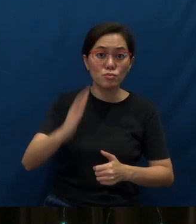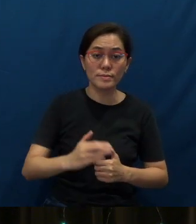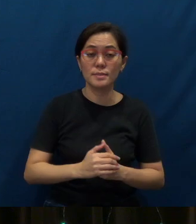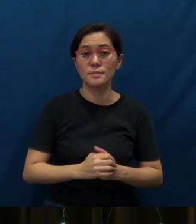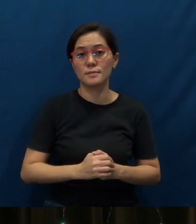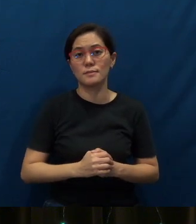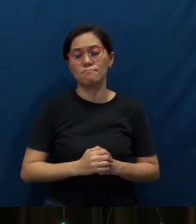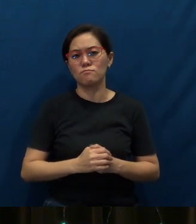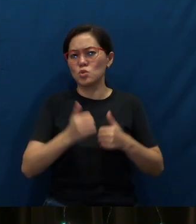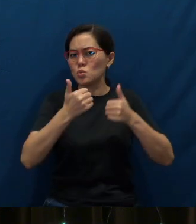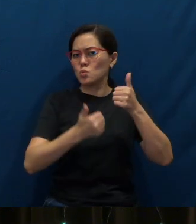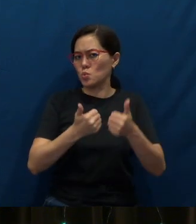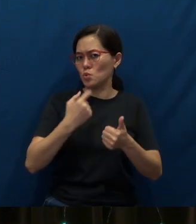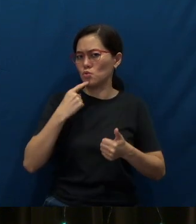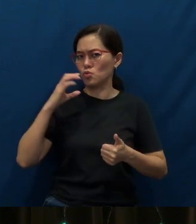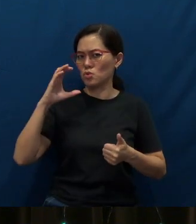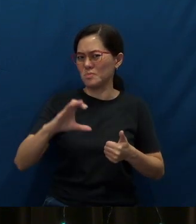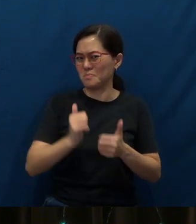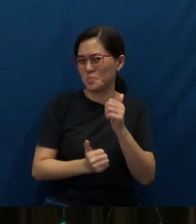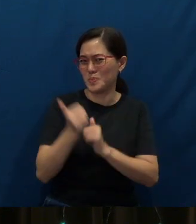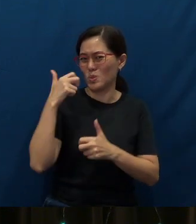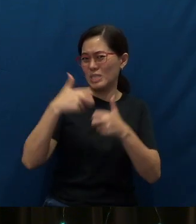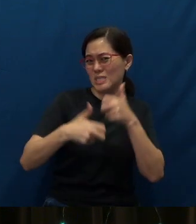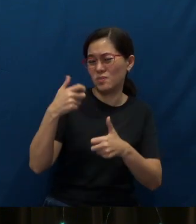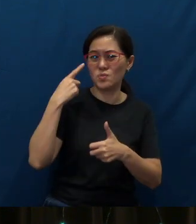Which commandment has been the hardest for you to keep?